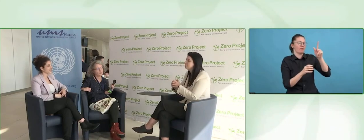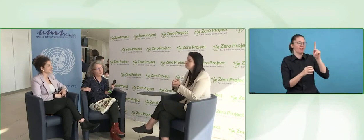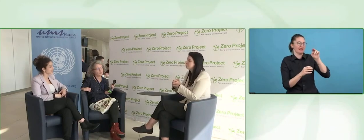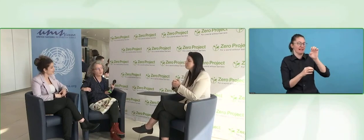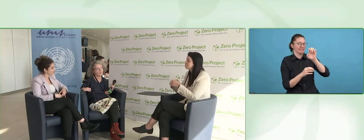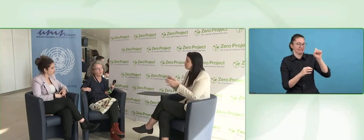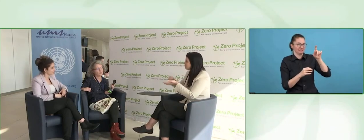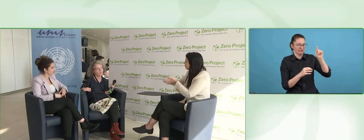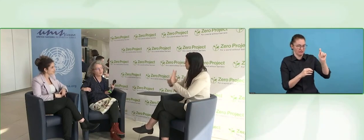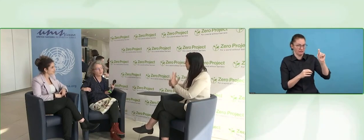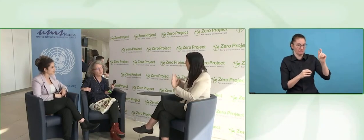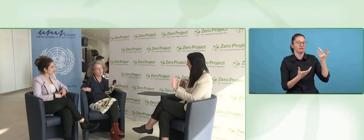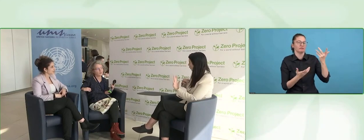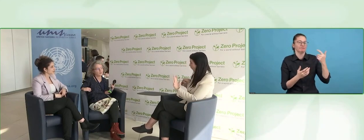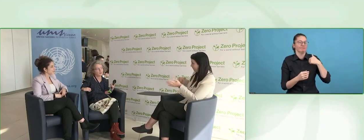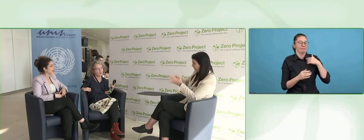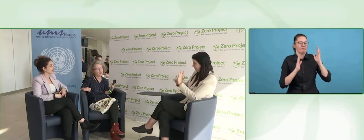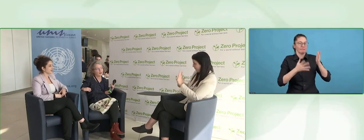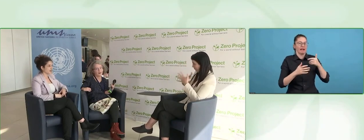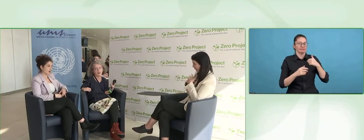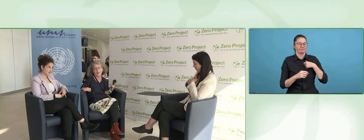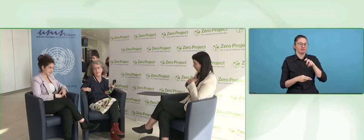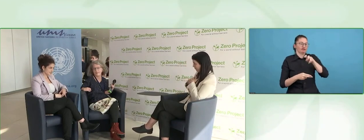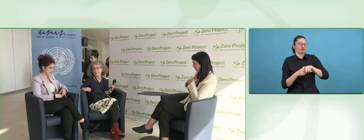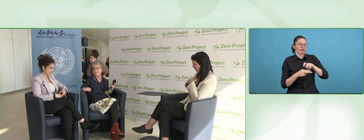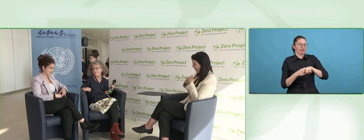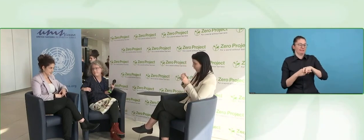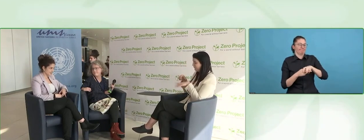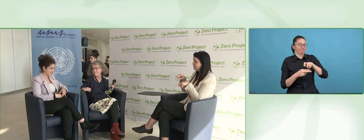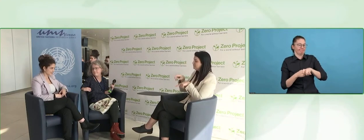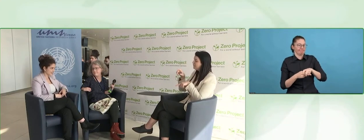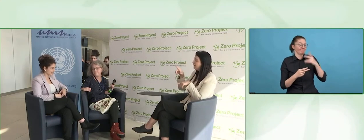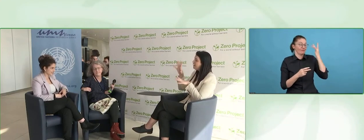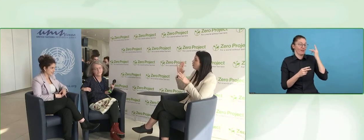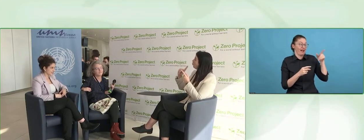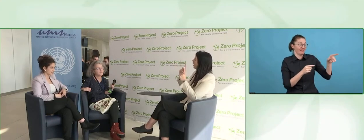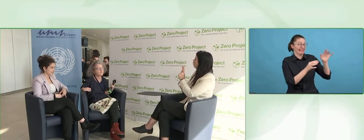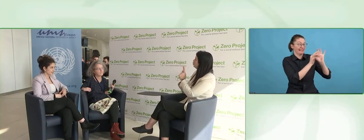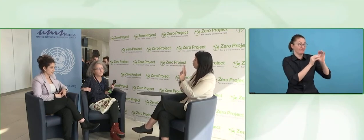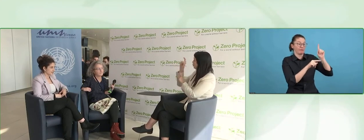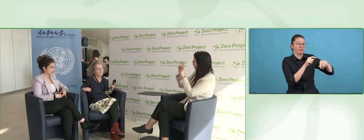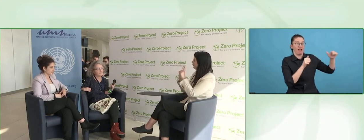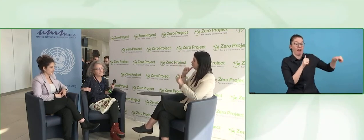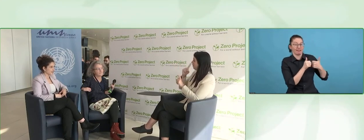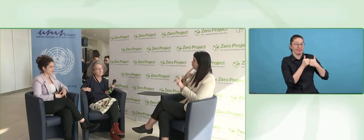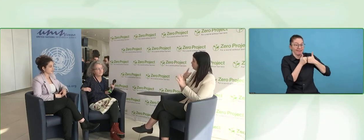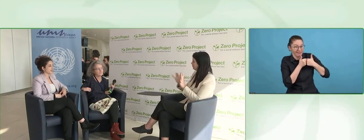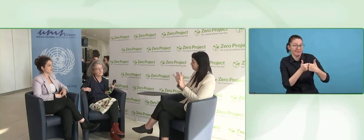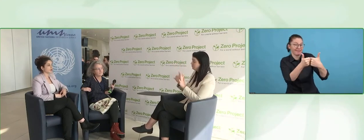And the second thing, it is my office in the Knesset, it has made